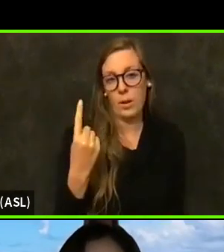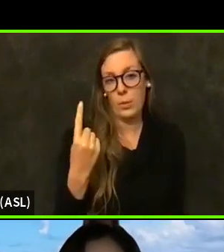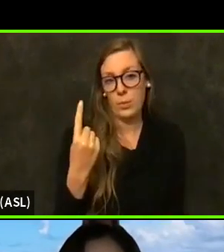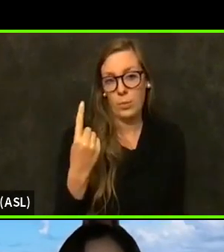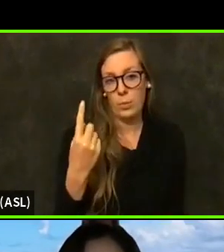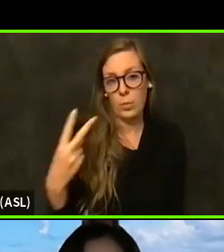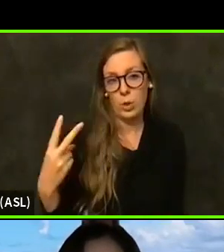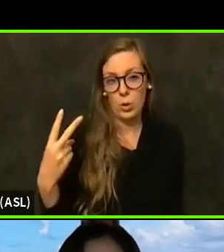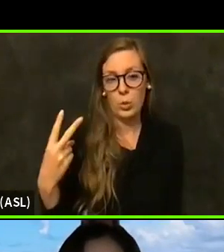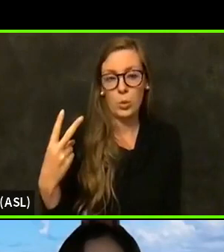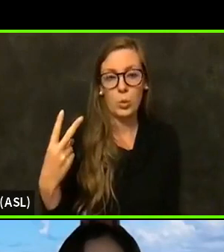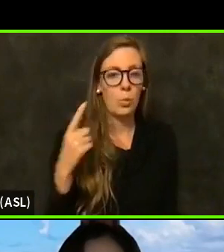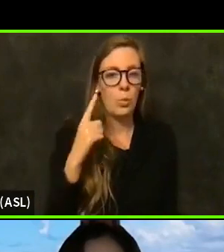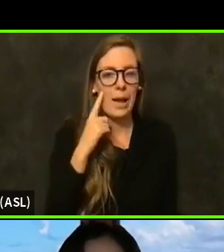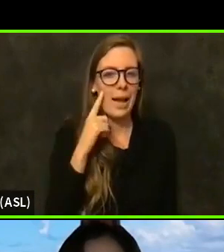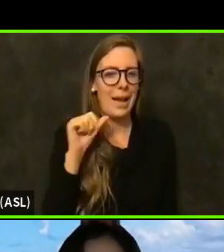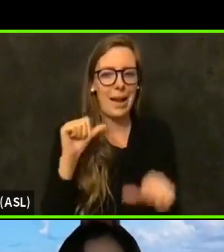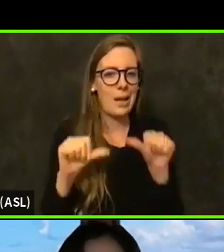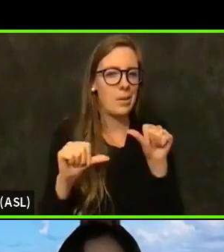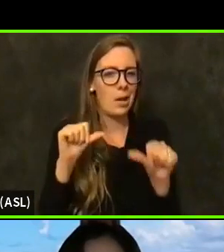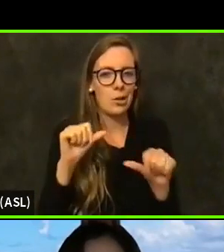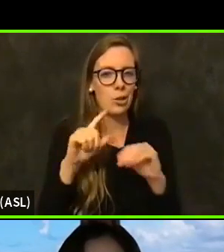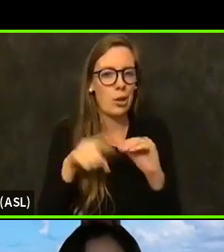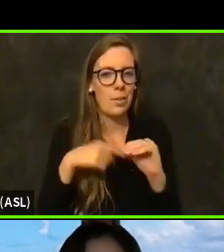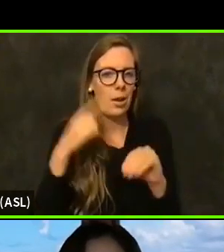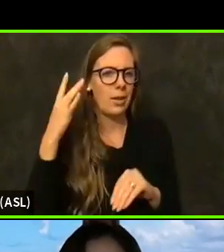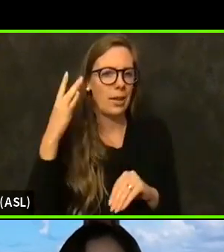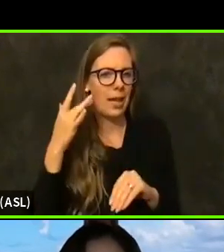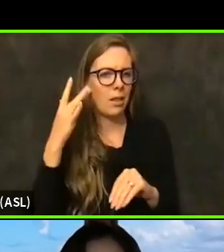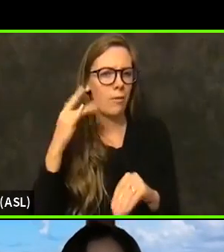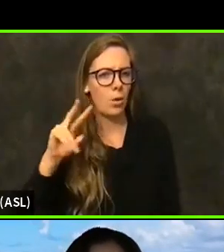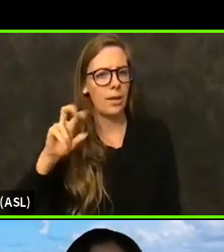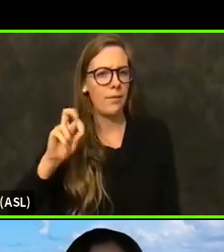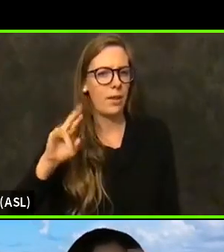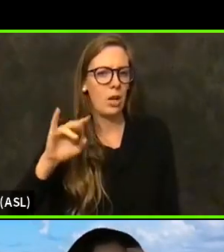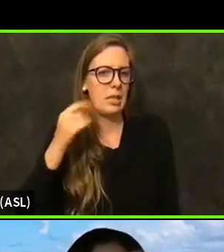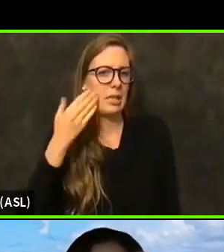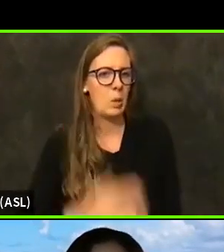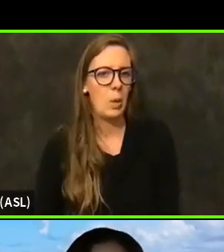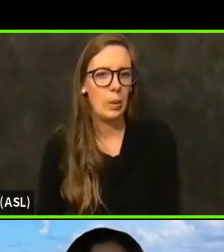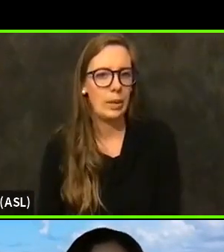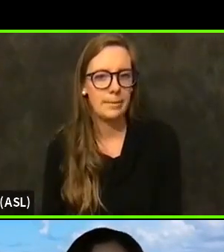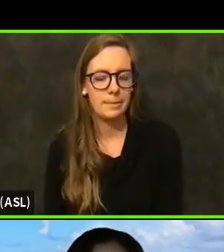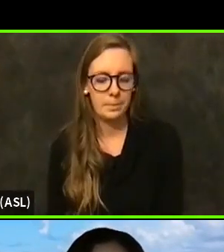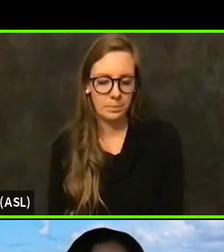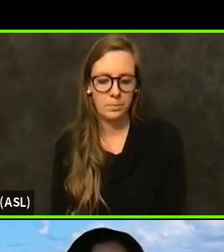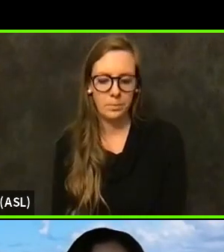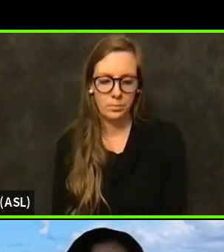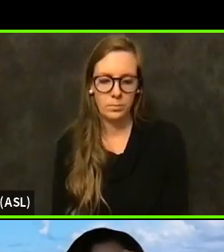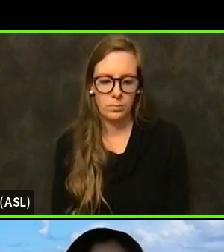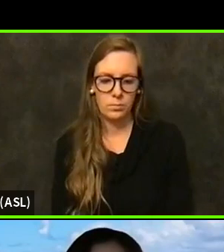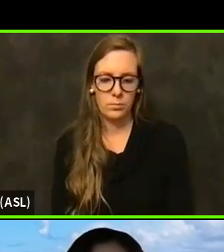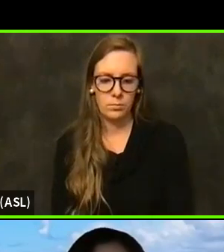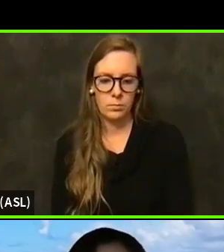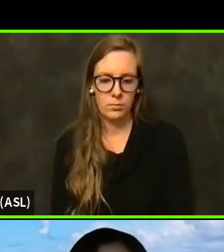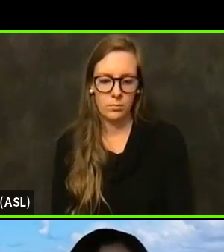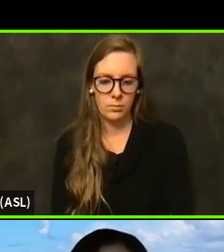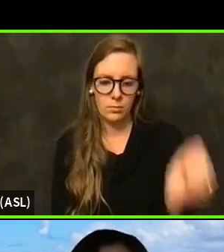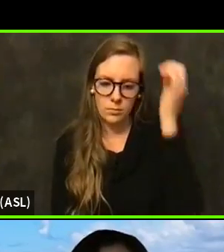But I'm not sure about the calla, the California variant. I can ask them more questions, and if I